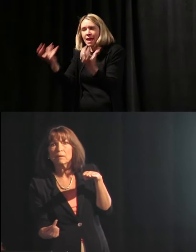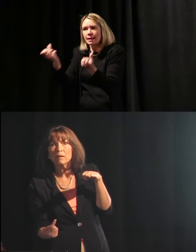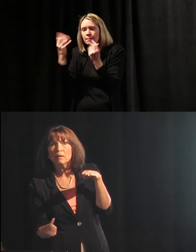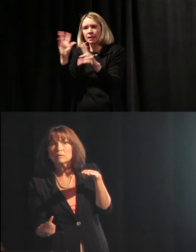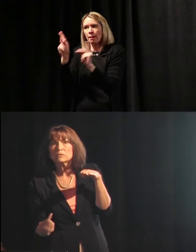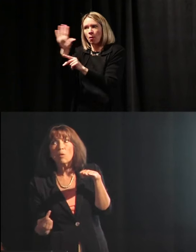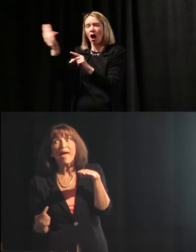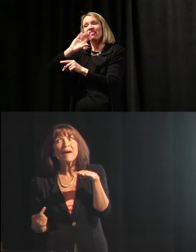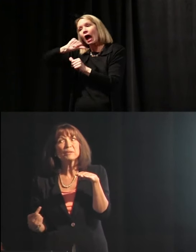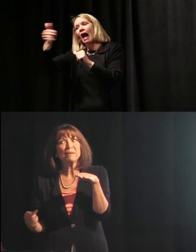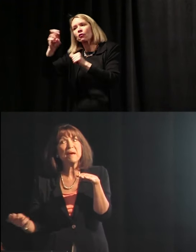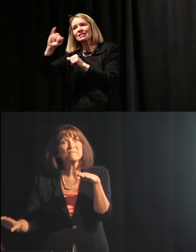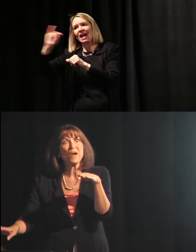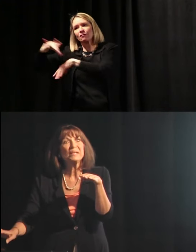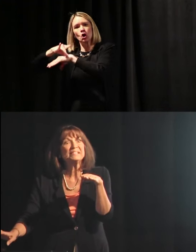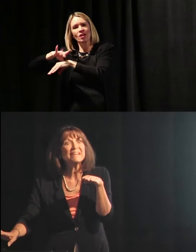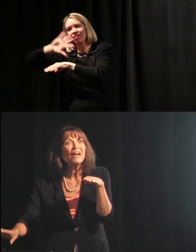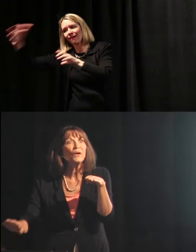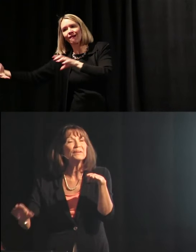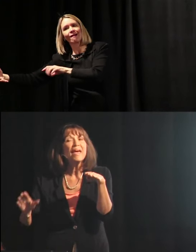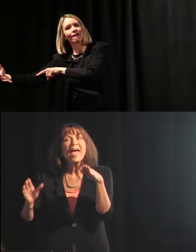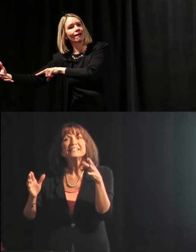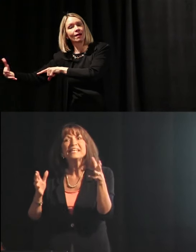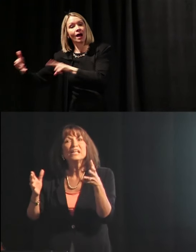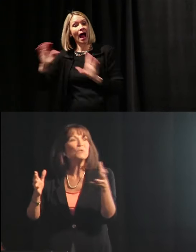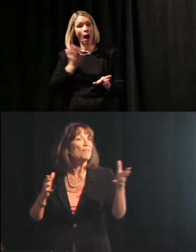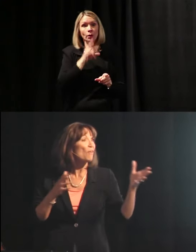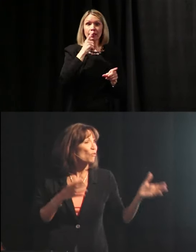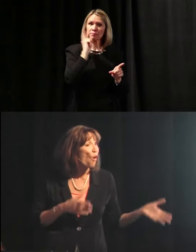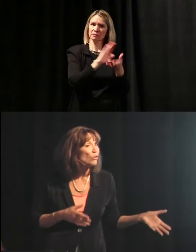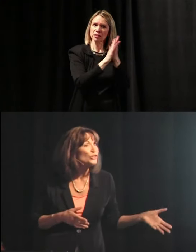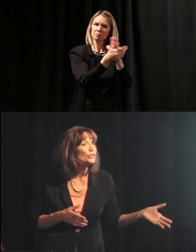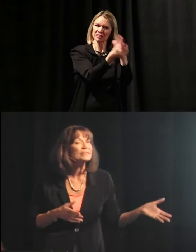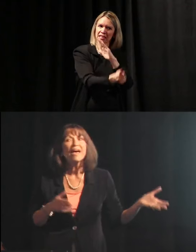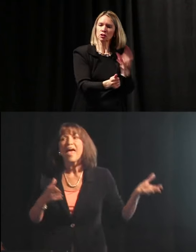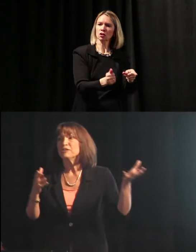So they have to become very skilled at dealing with other cultures,